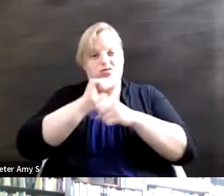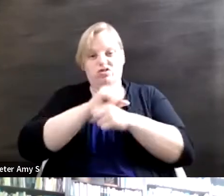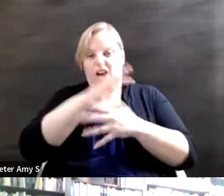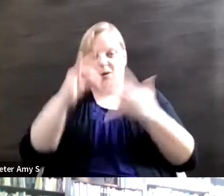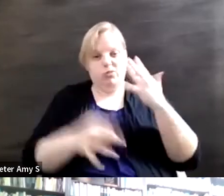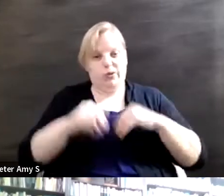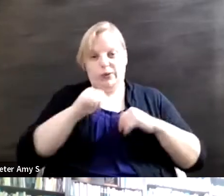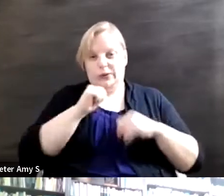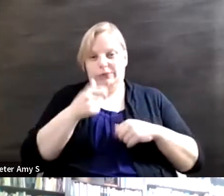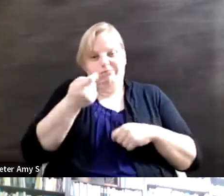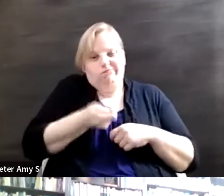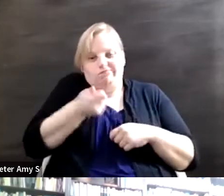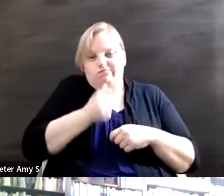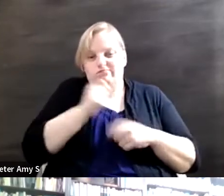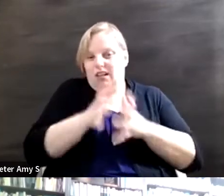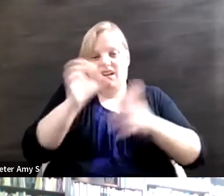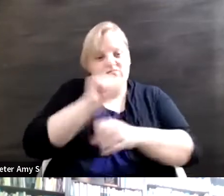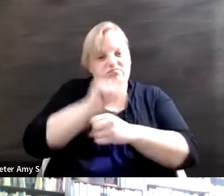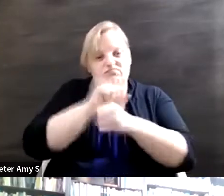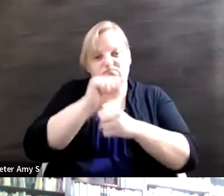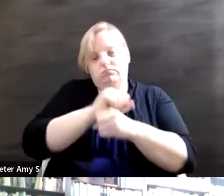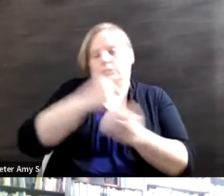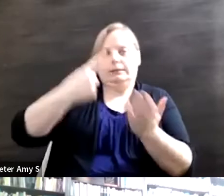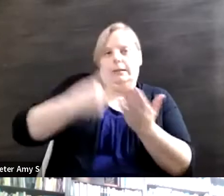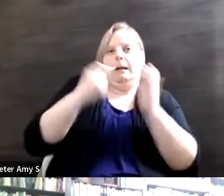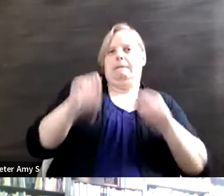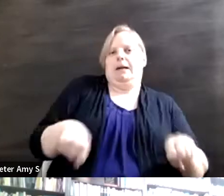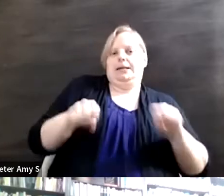very much of a conversation about what is possible for people with disabilities